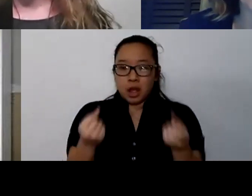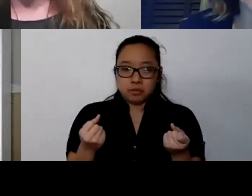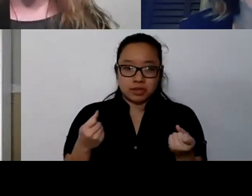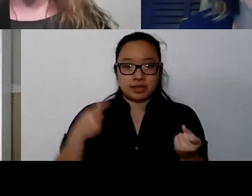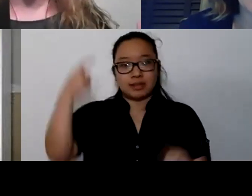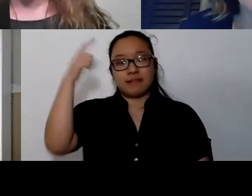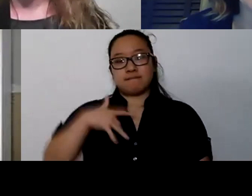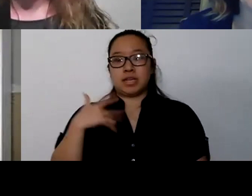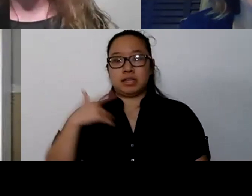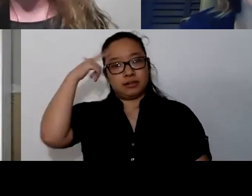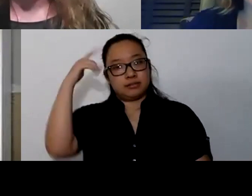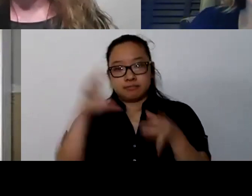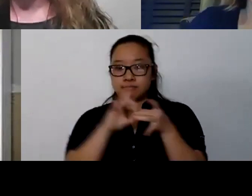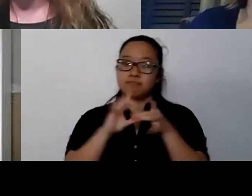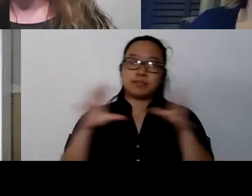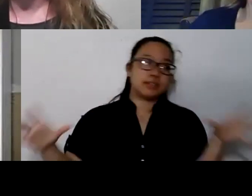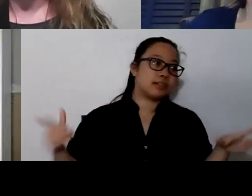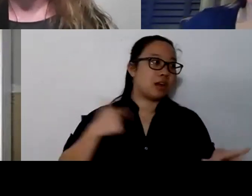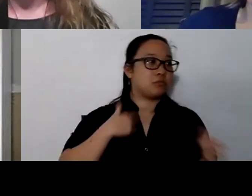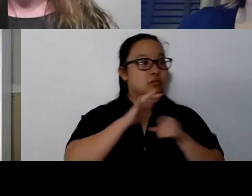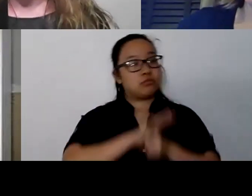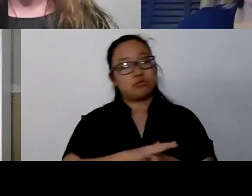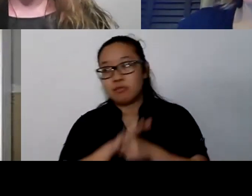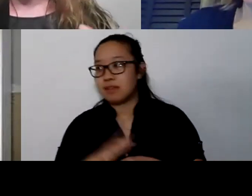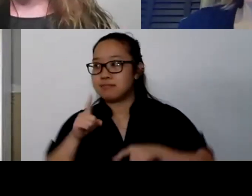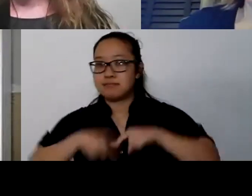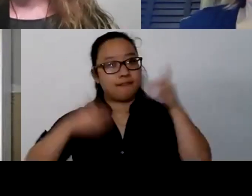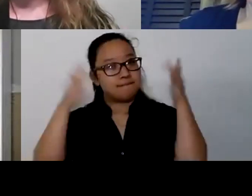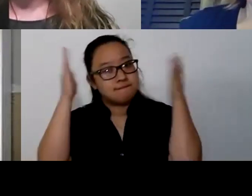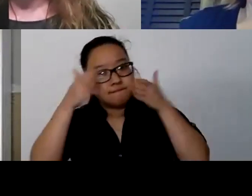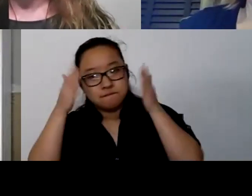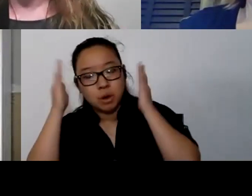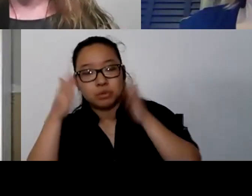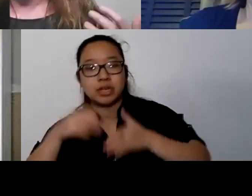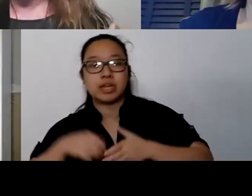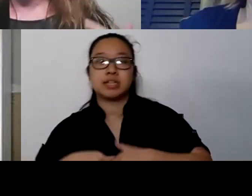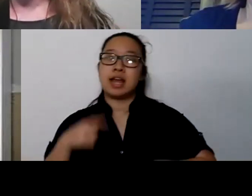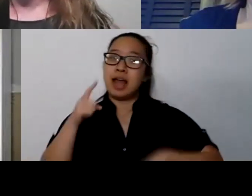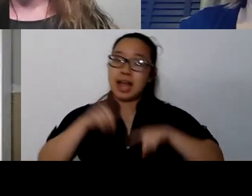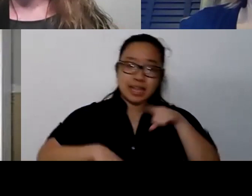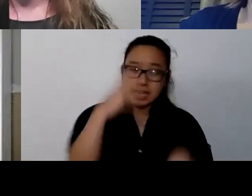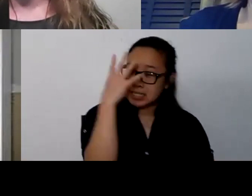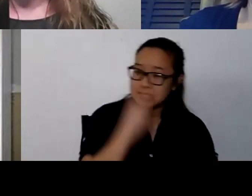I am just having a hard time focusing. It makes it hard for me to sleep. I just can't settle down.